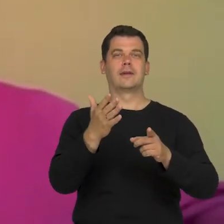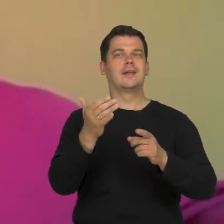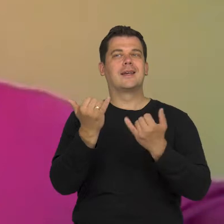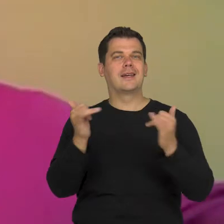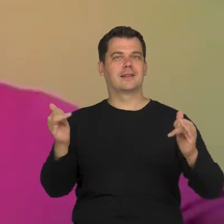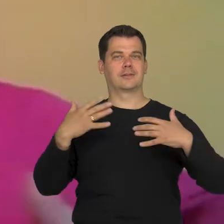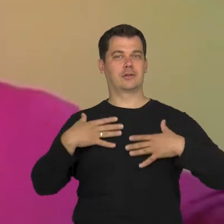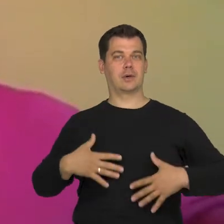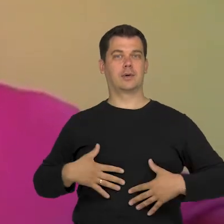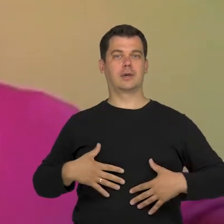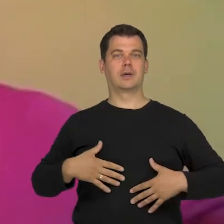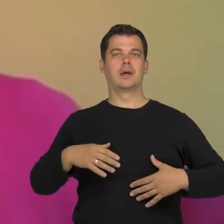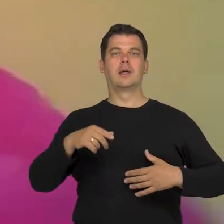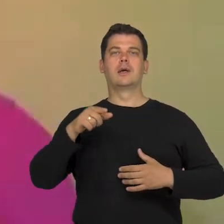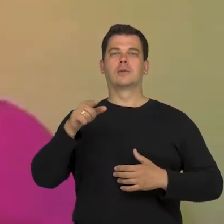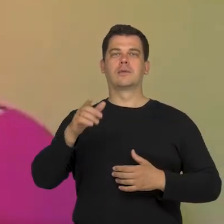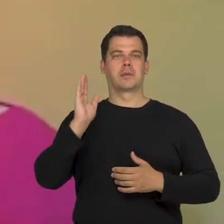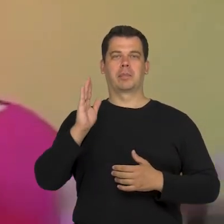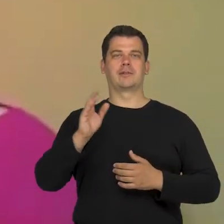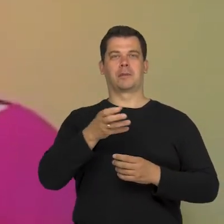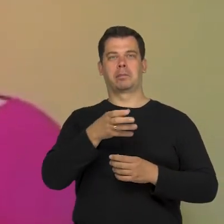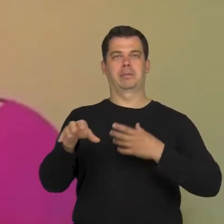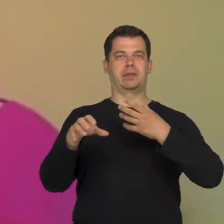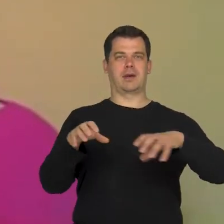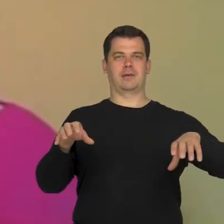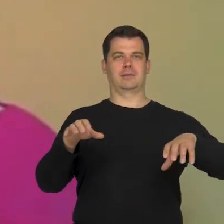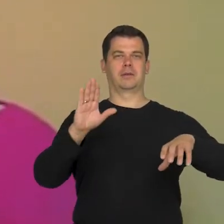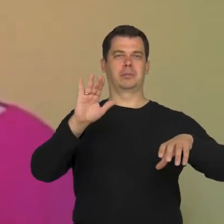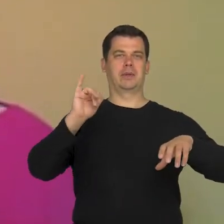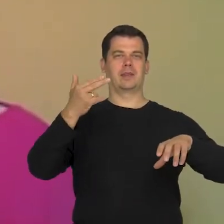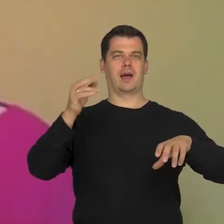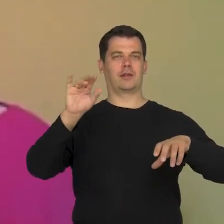that binary division into us and them will exist.